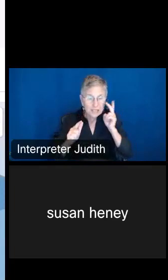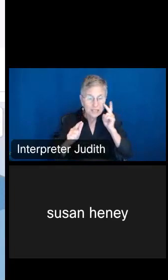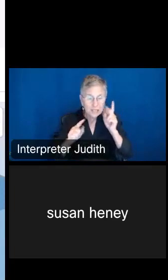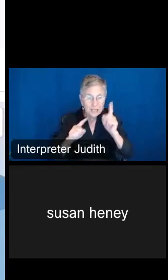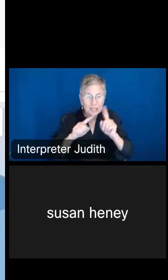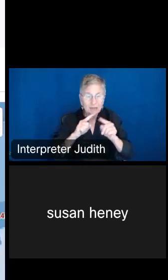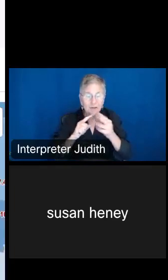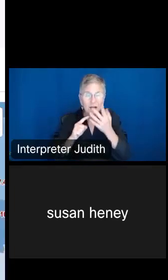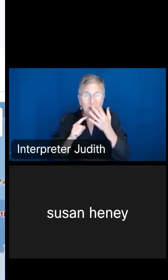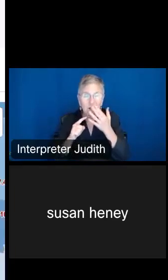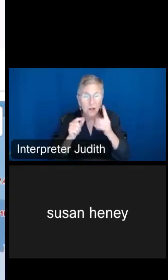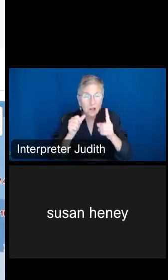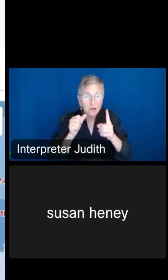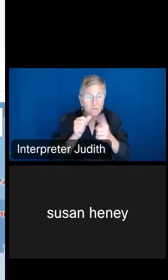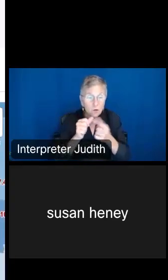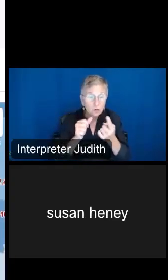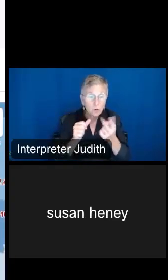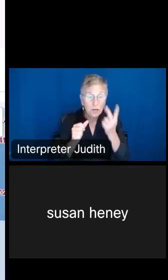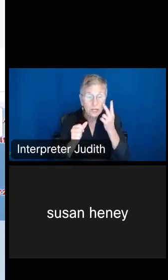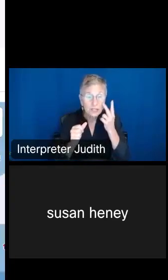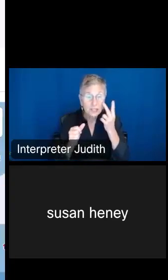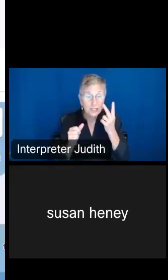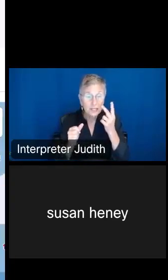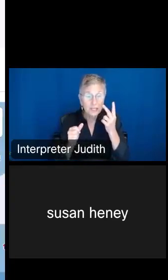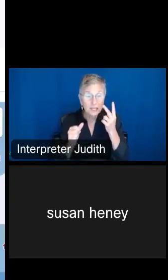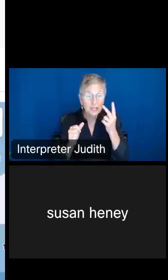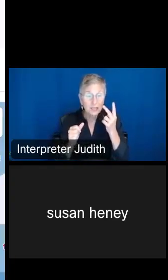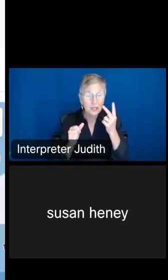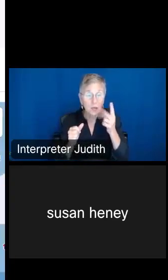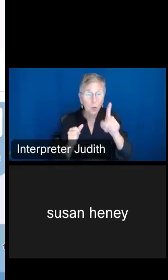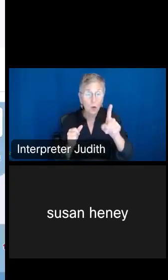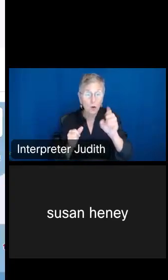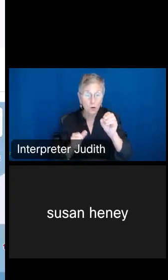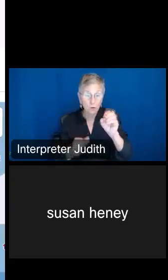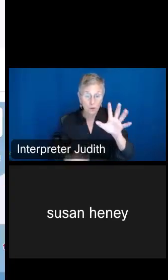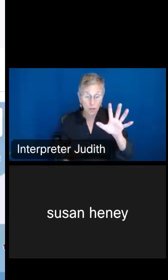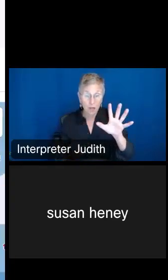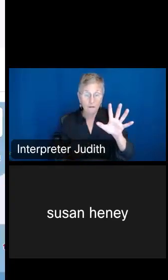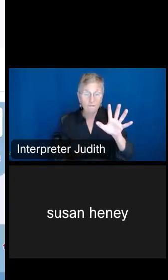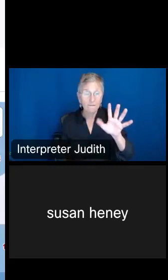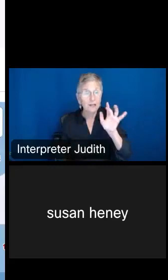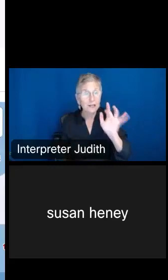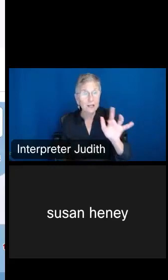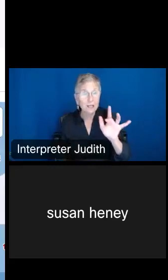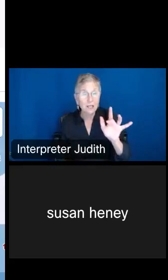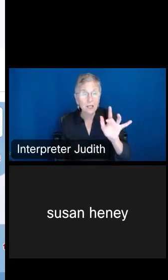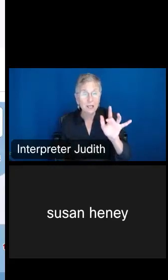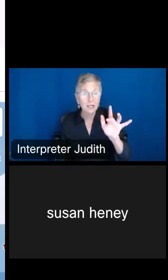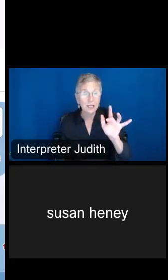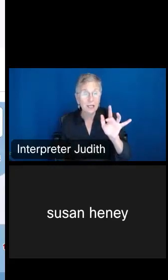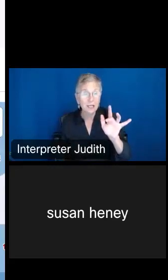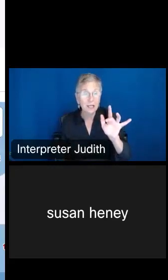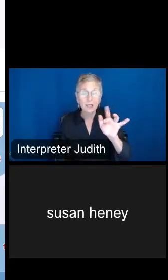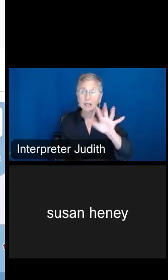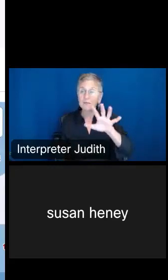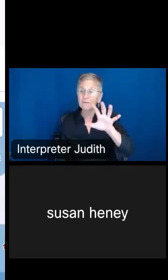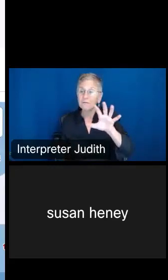the first one I see and spot is this 105. I click on it, and that's at 50% of the people